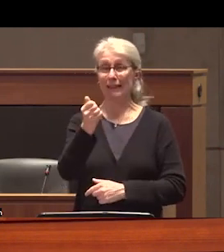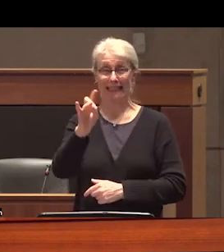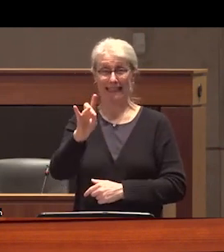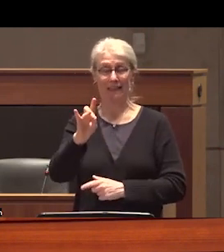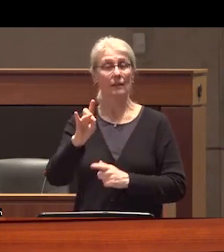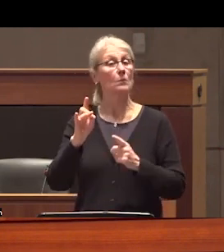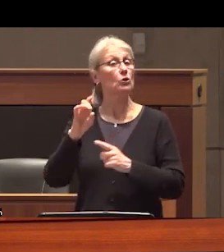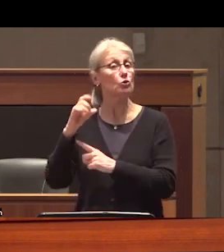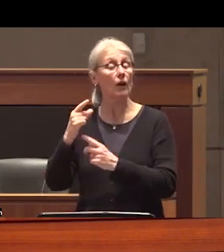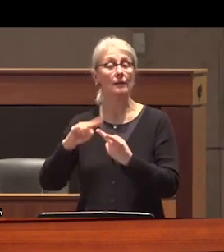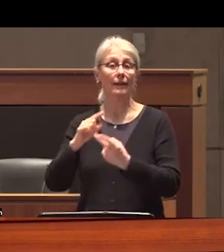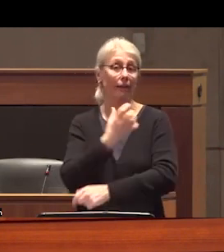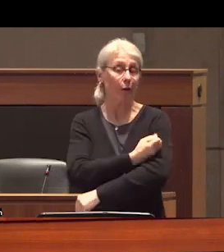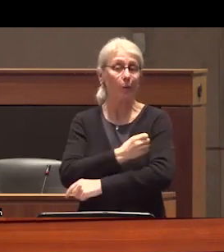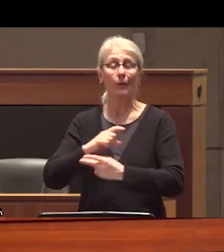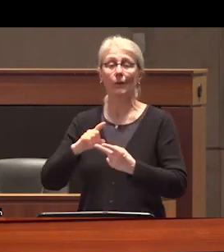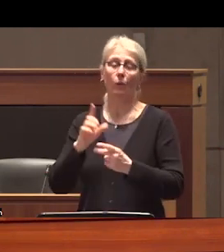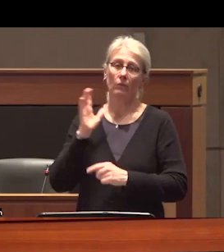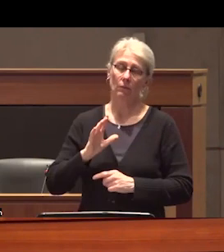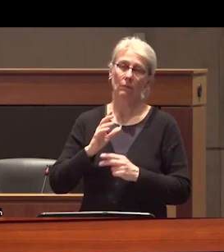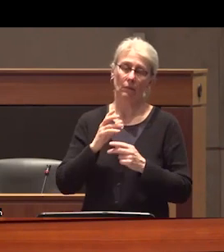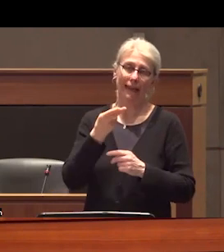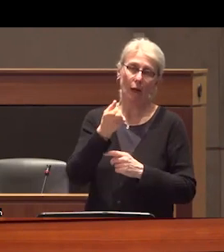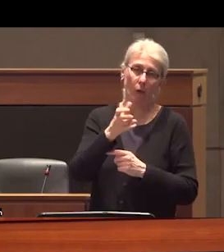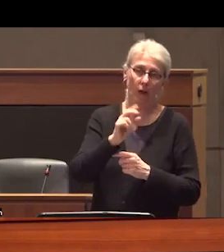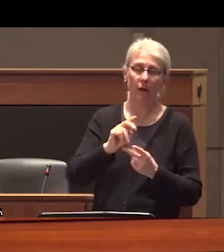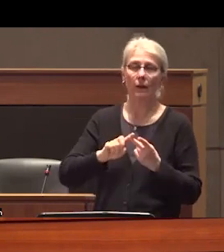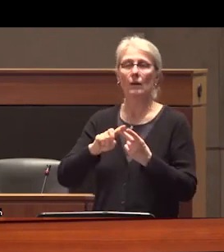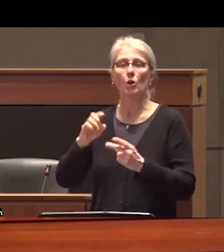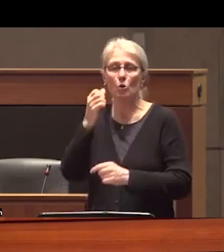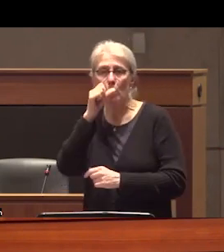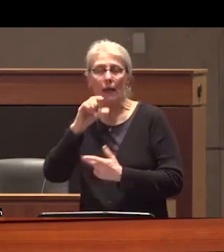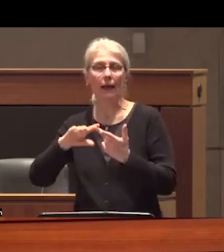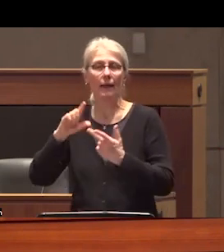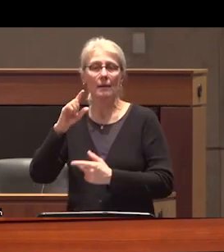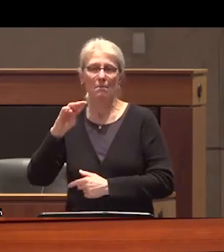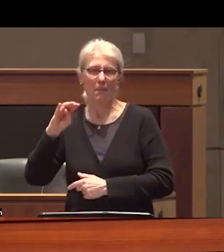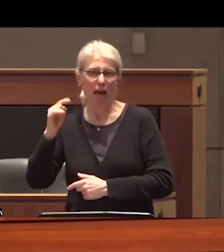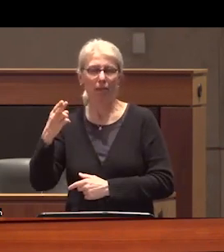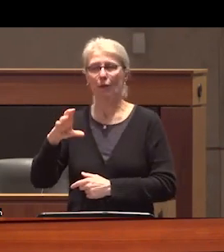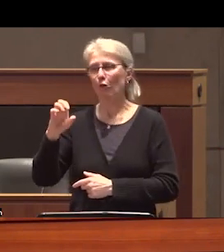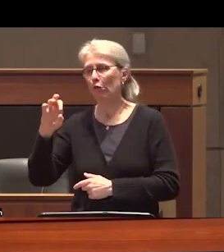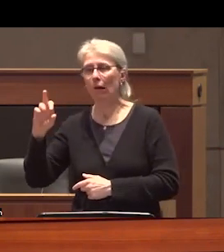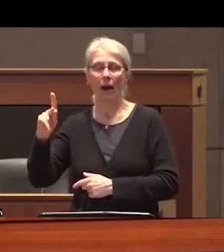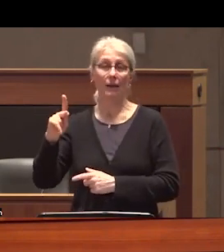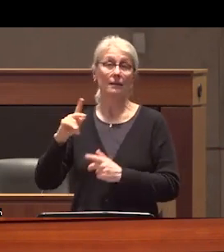drugs such as heroin or what was heroin cocaine crack cocaine and methamphetamine remain illegal